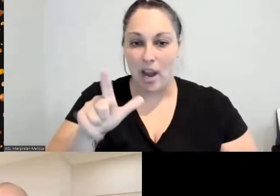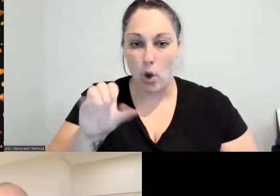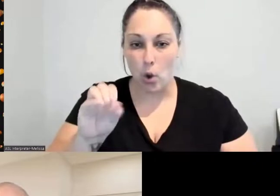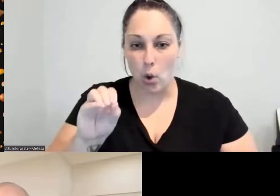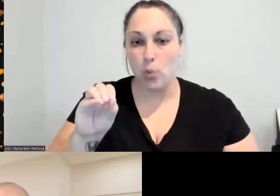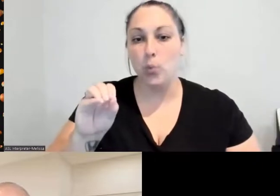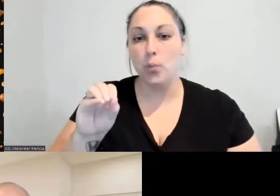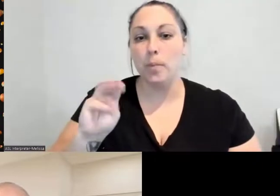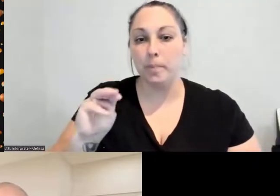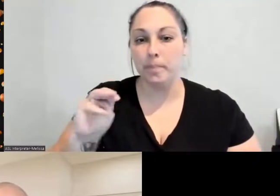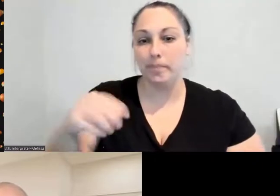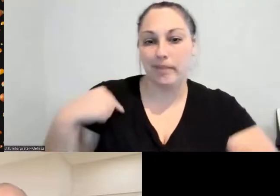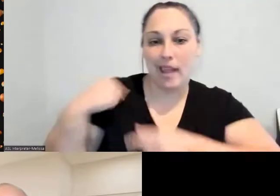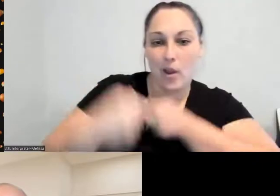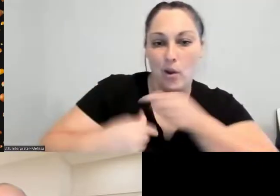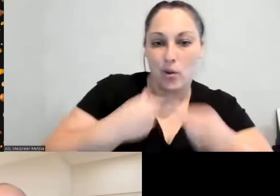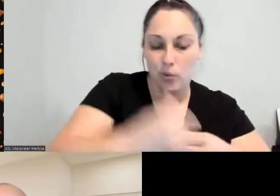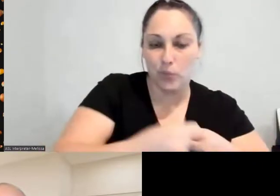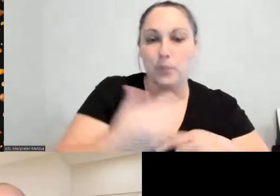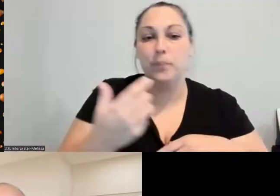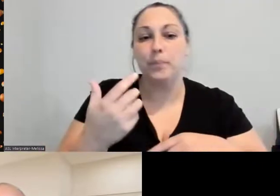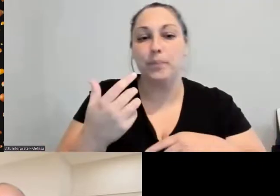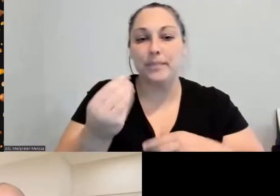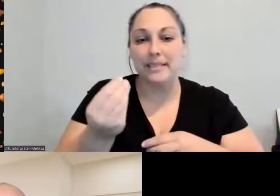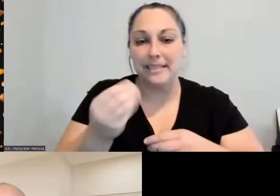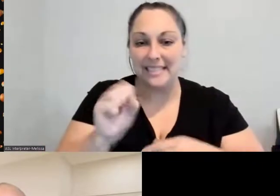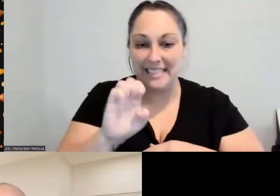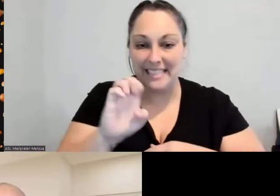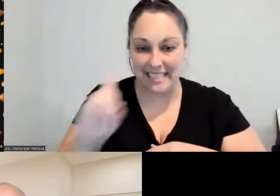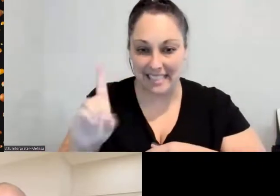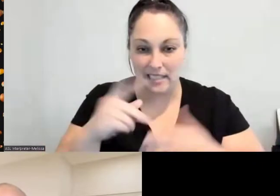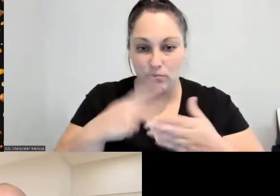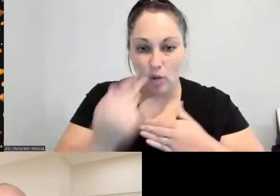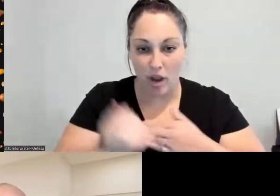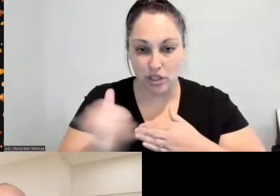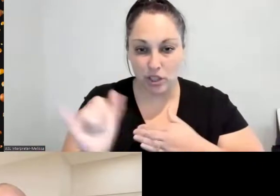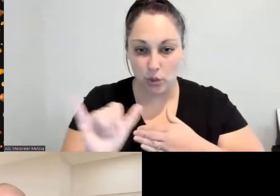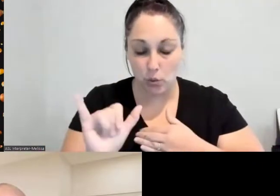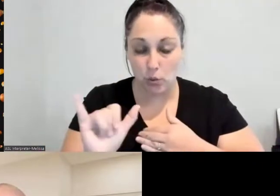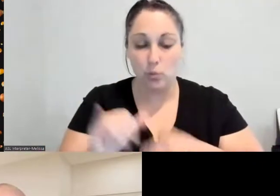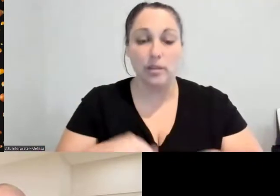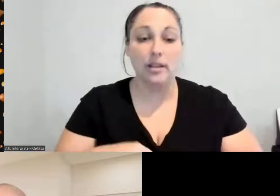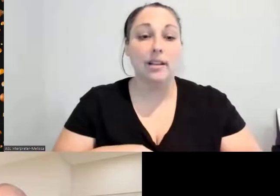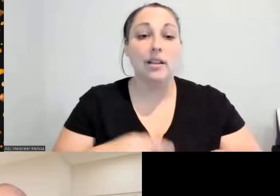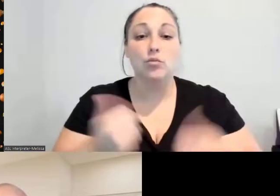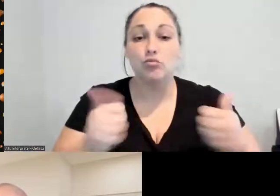And many of us are eating at corner stores and local markets and so forth and so on.